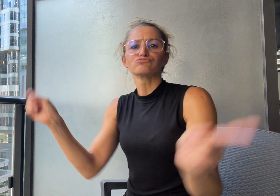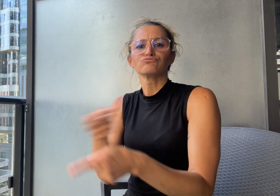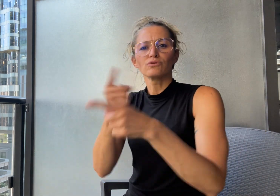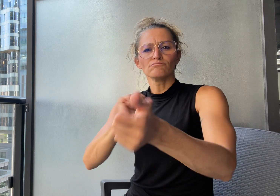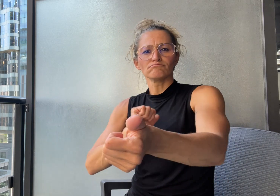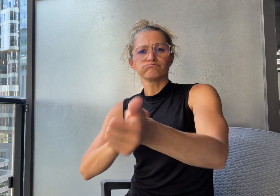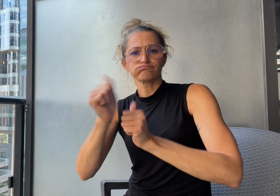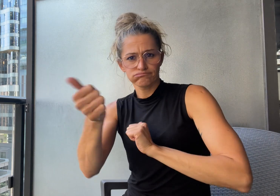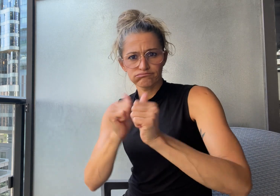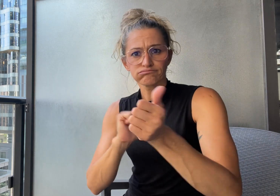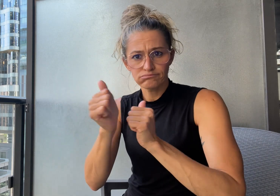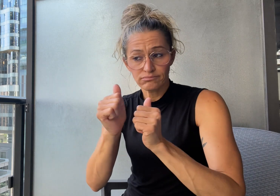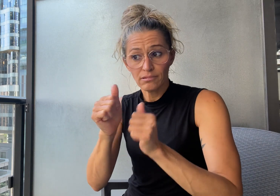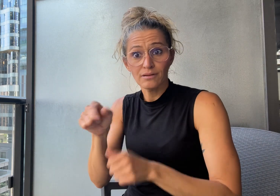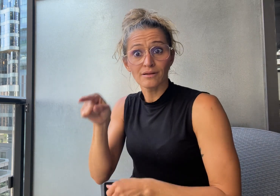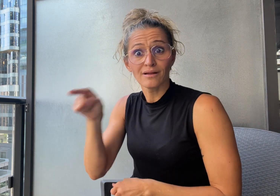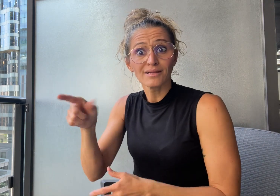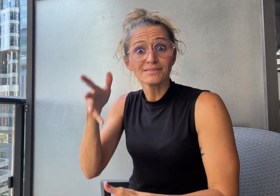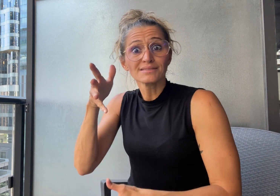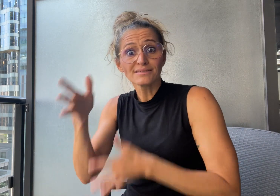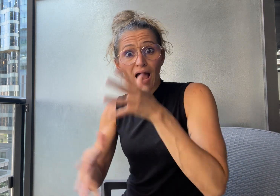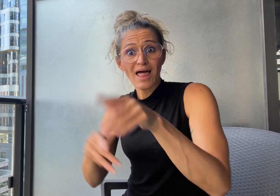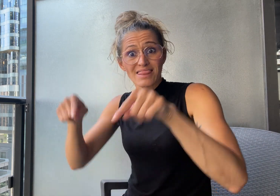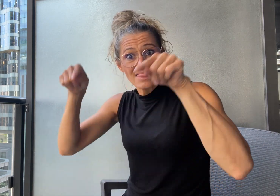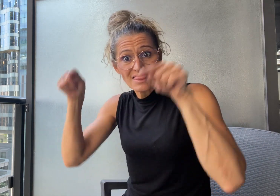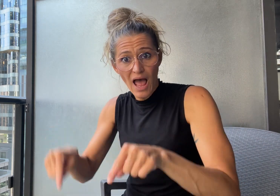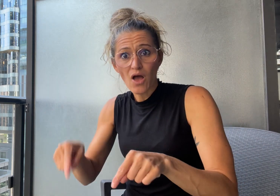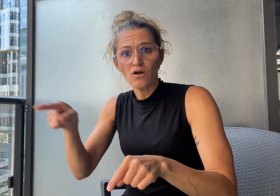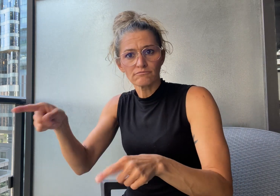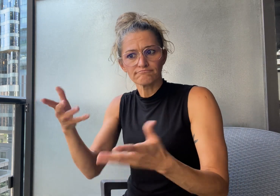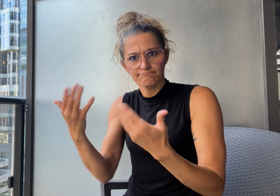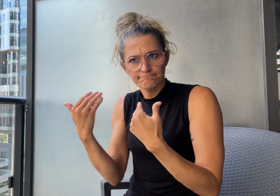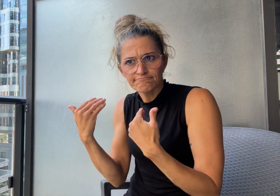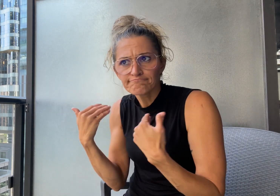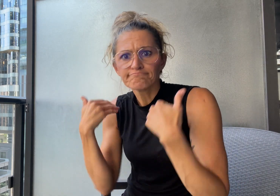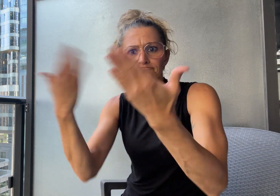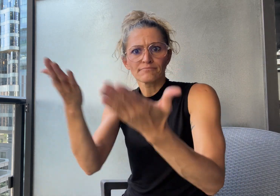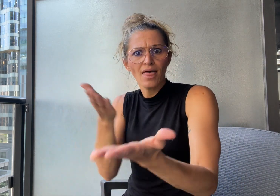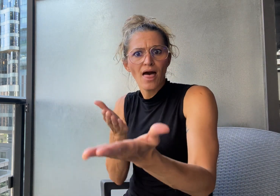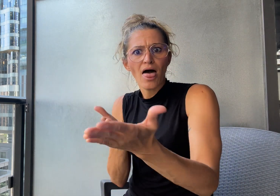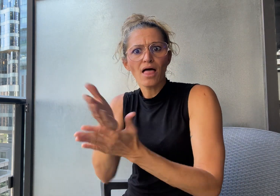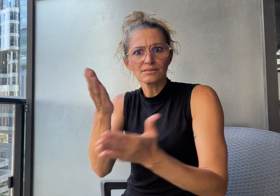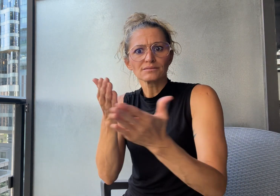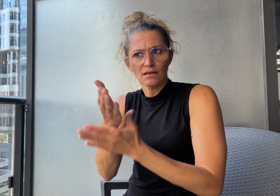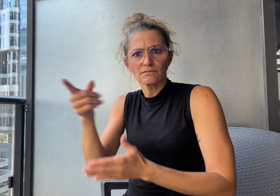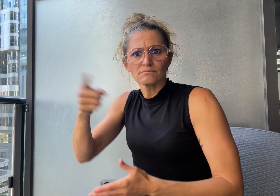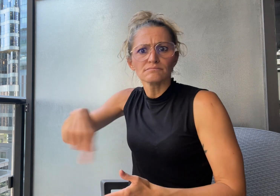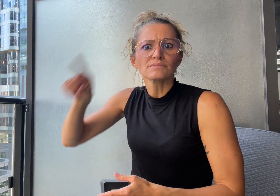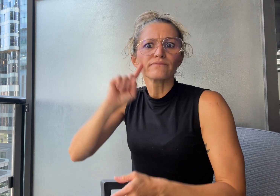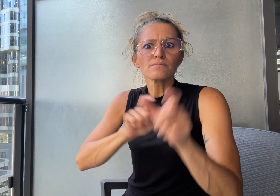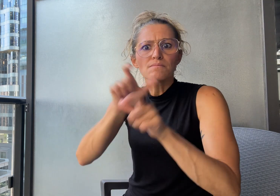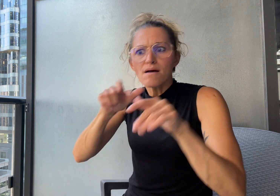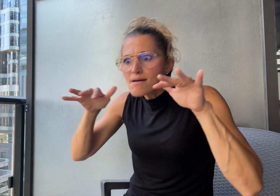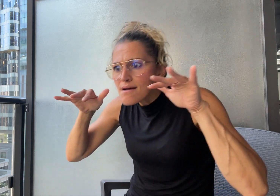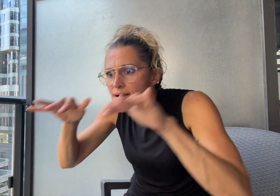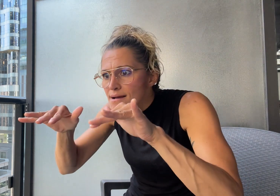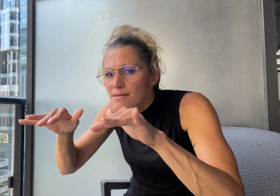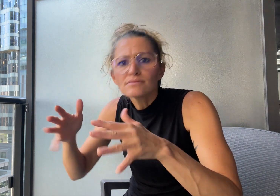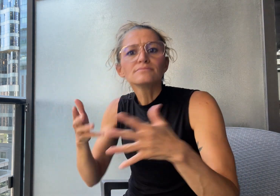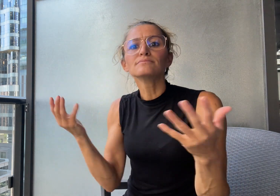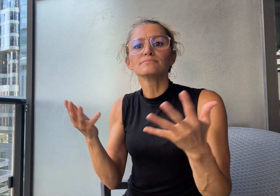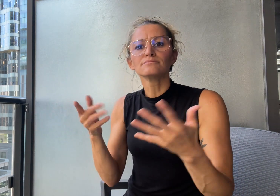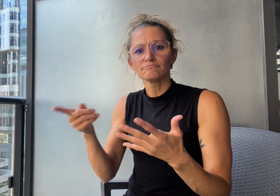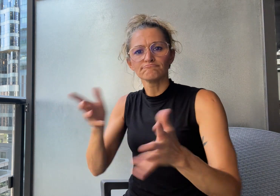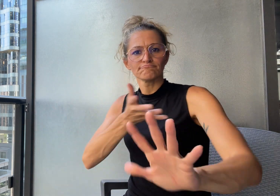it accessible by providing sign language interpreters.